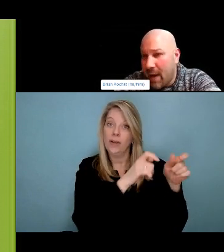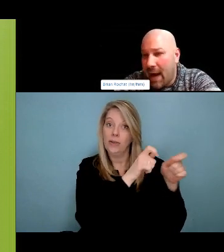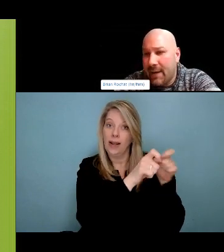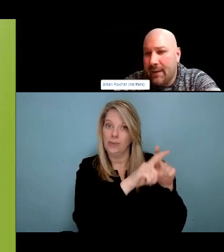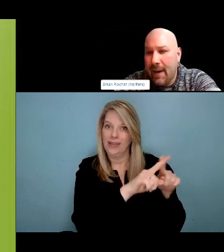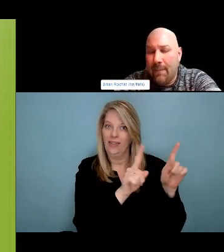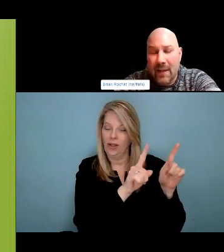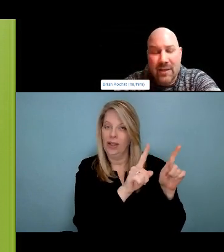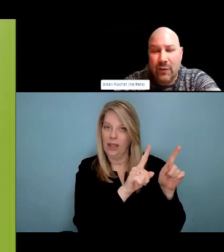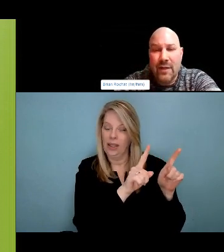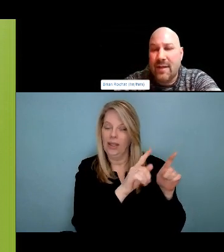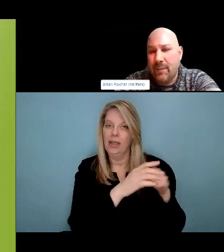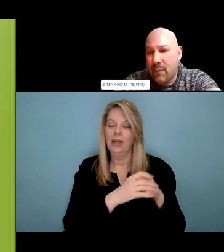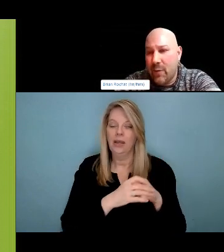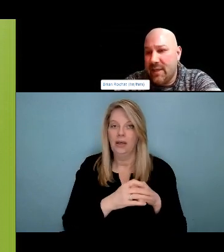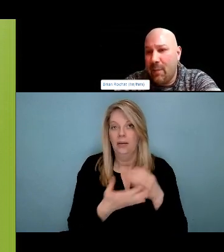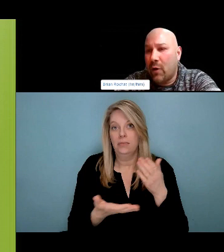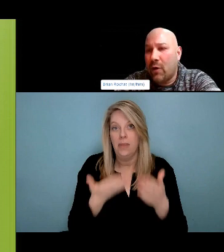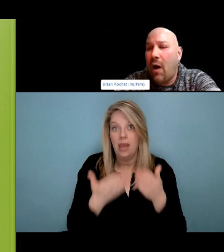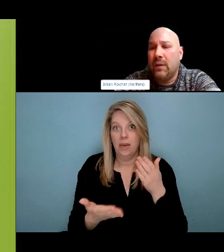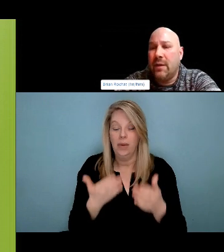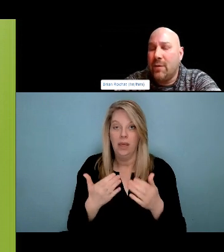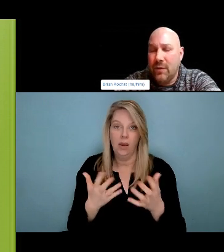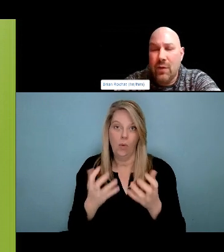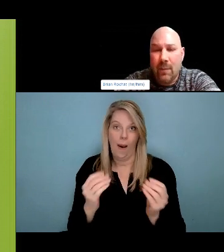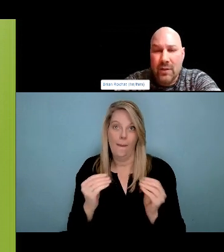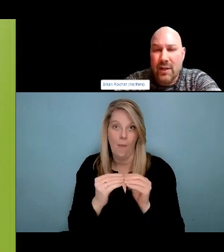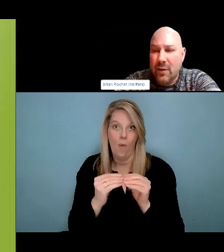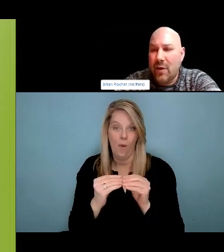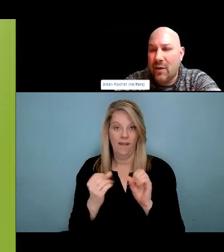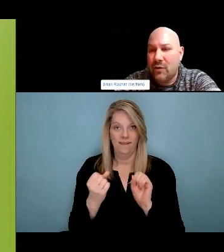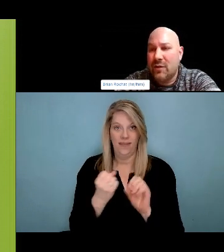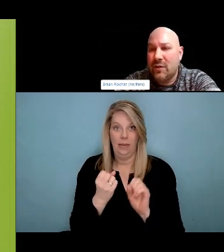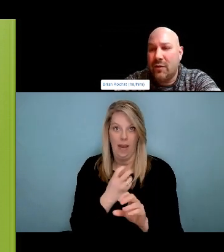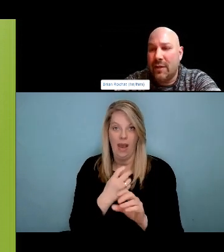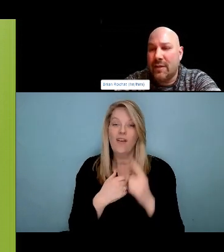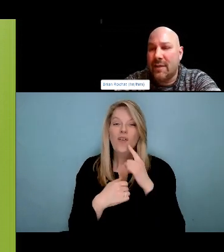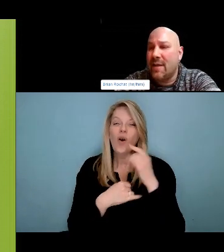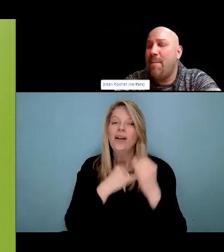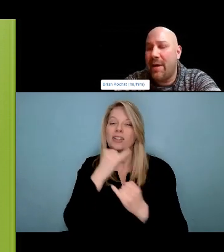of harm, the most amount of risk in our life, which is between 15 and 24 years old, we want